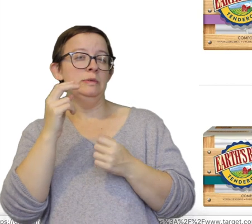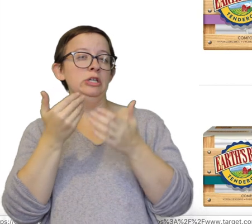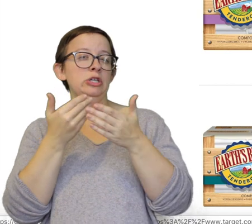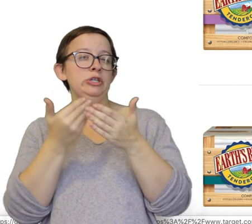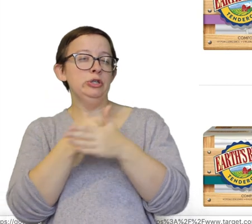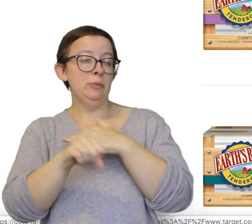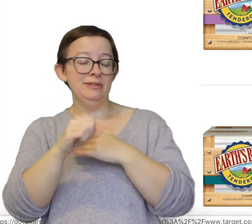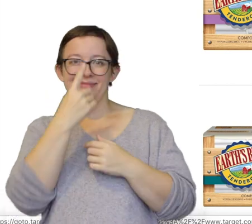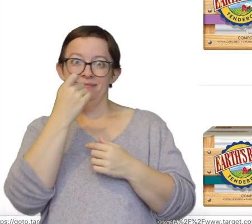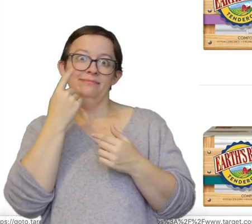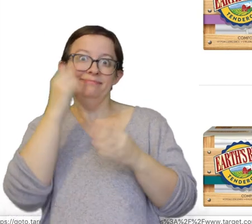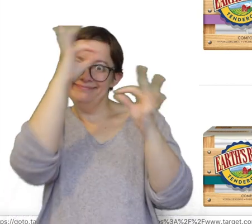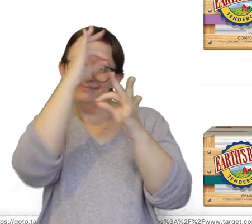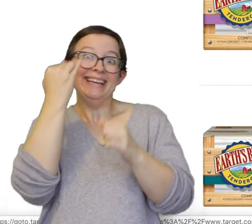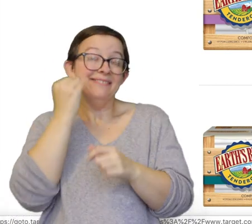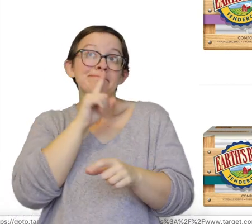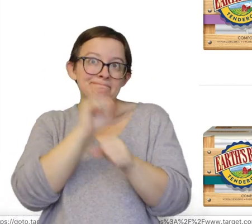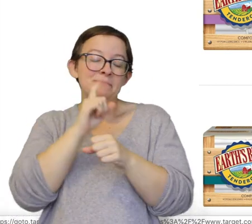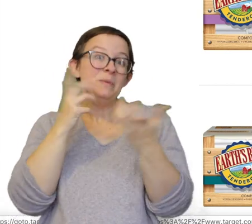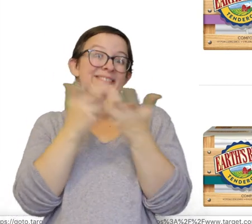Just because you don't even know if your child's gonna fit into newborn diapers.